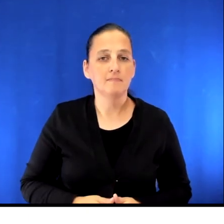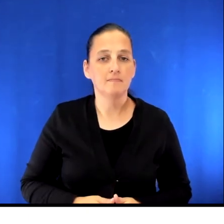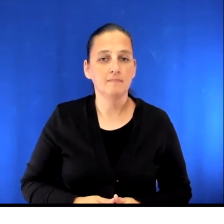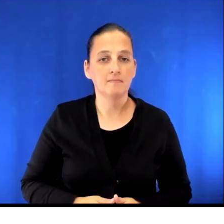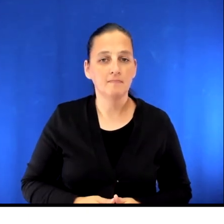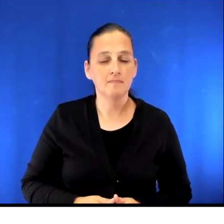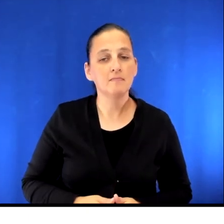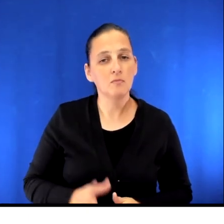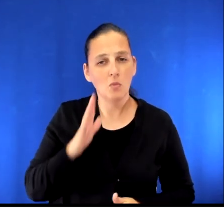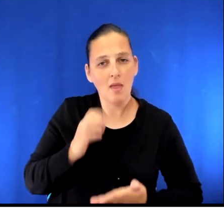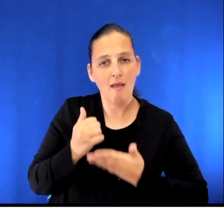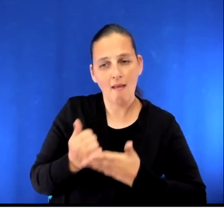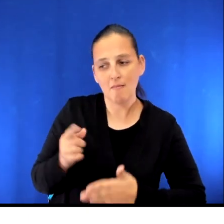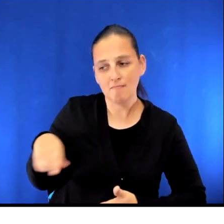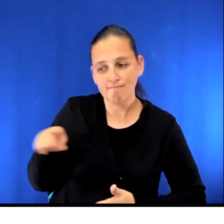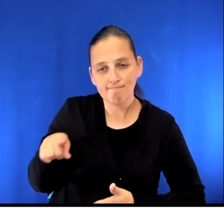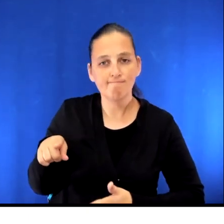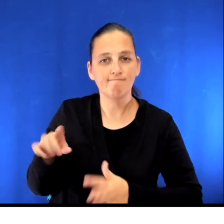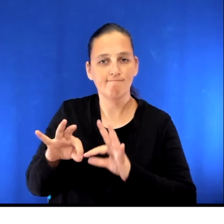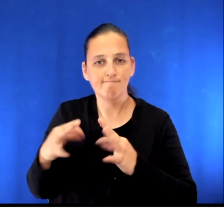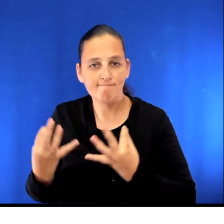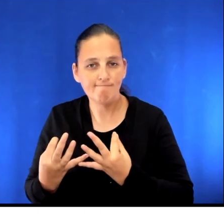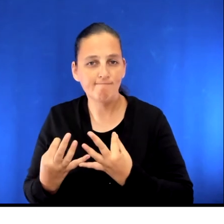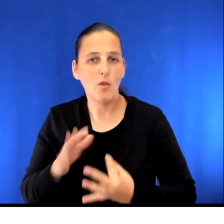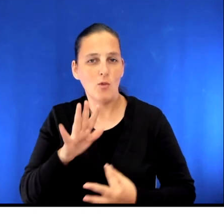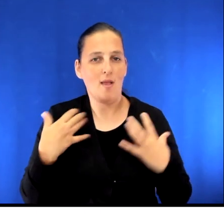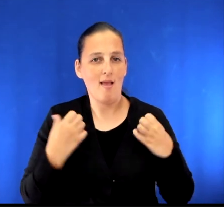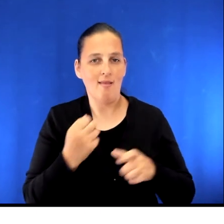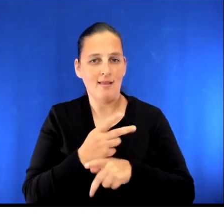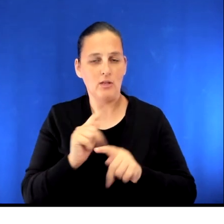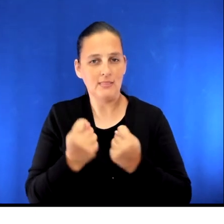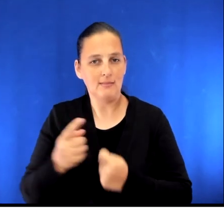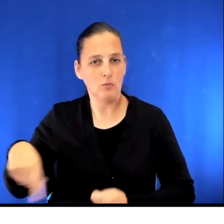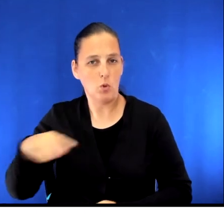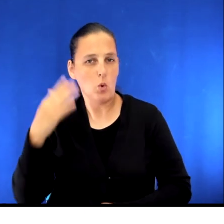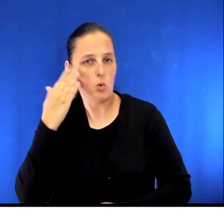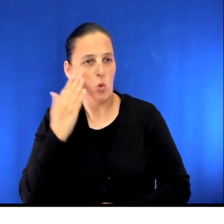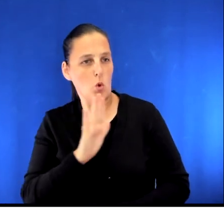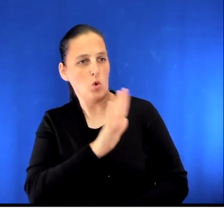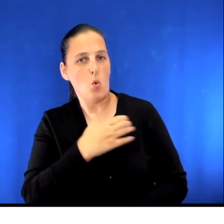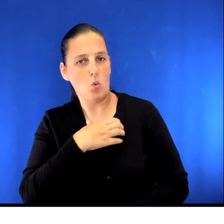It is helpful for your loved ones and the health care team to know what your wishes would be in the event you are unable to speak for yourself.